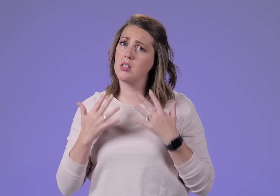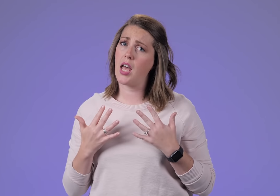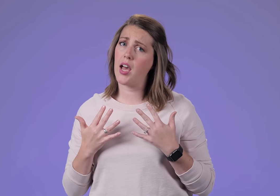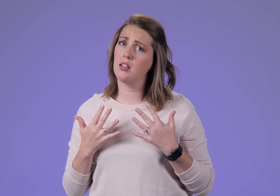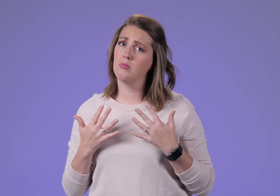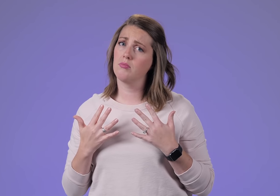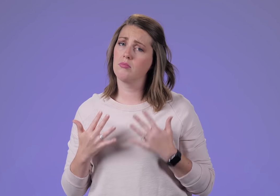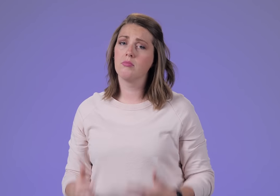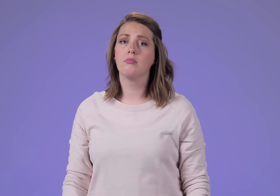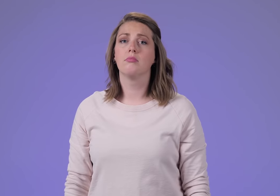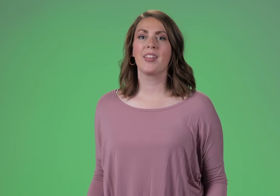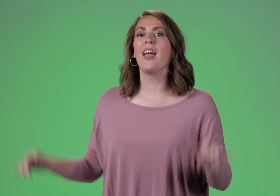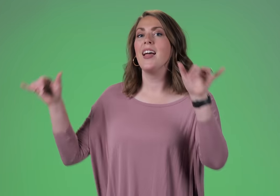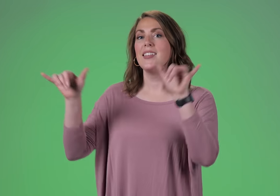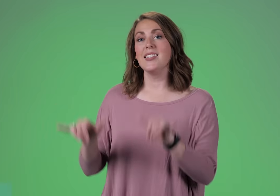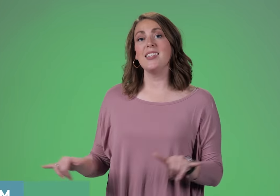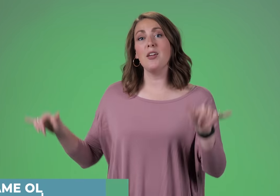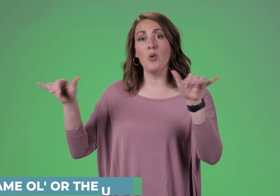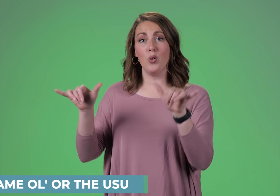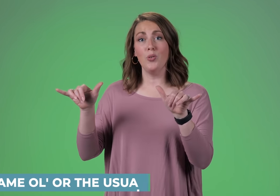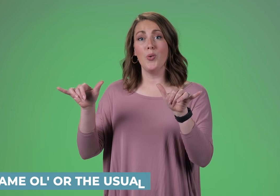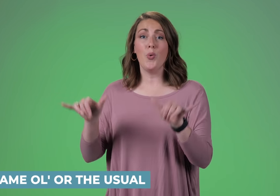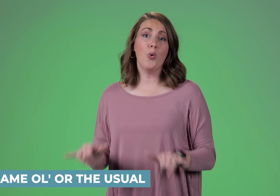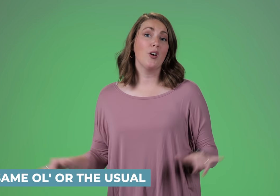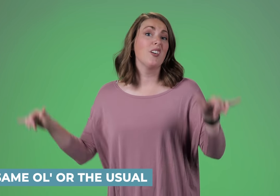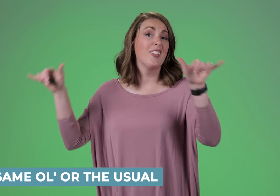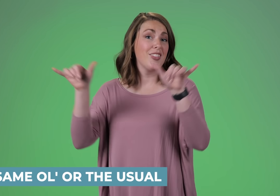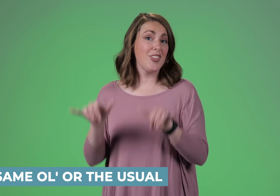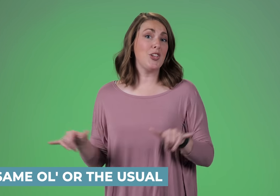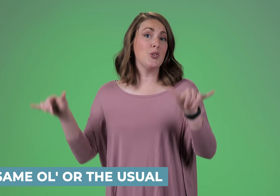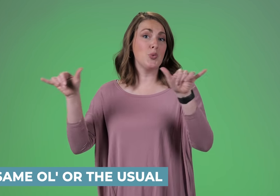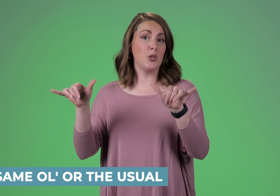SAD SAME OLD or THE USUAL